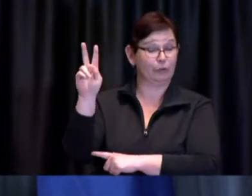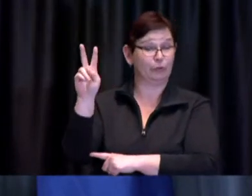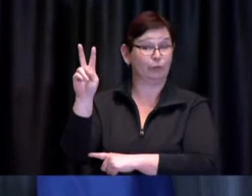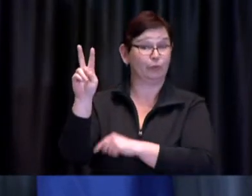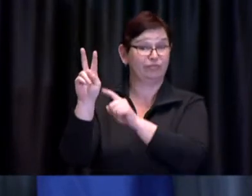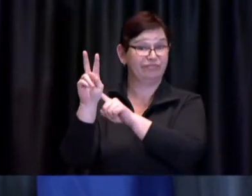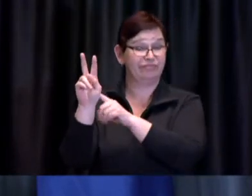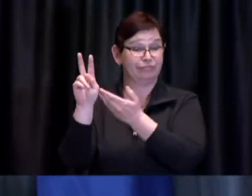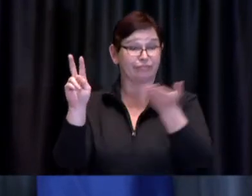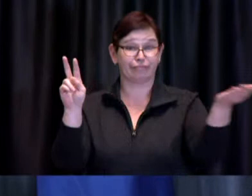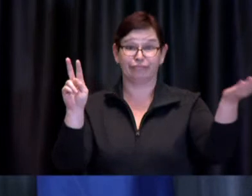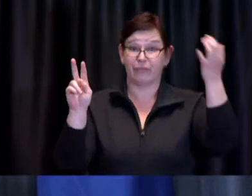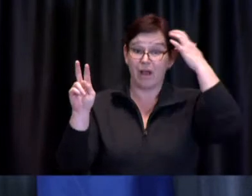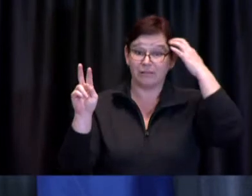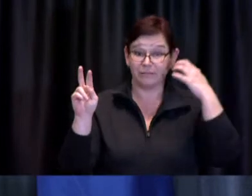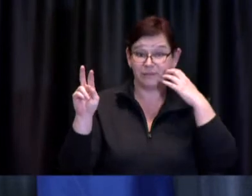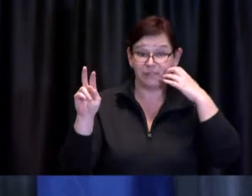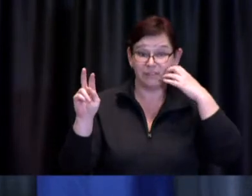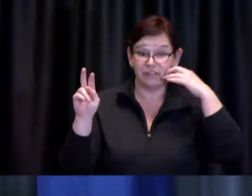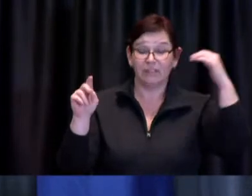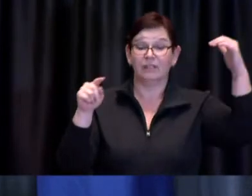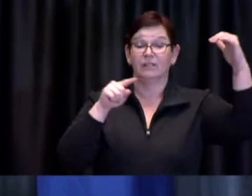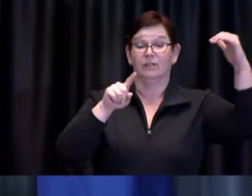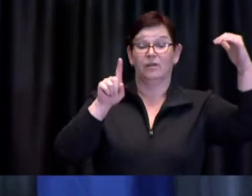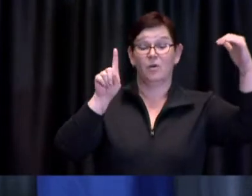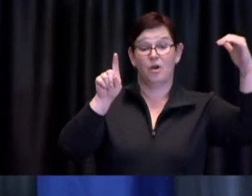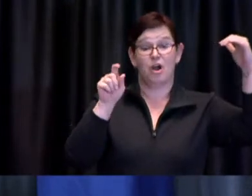108 of them are in the ICU.